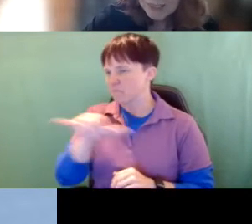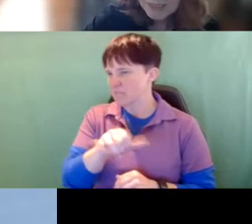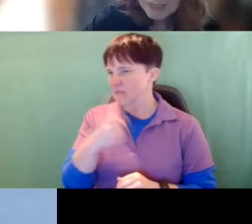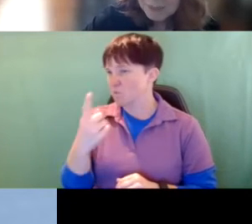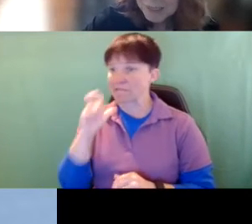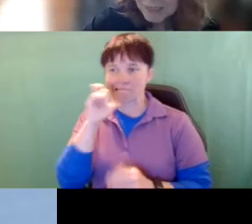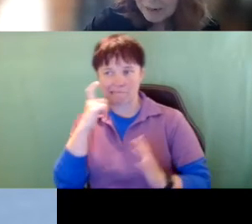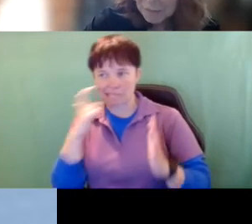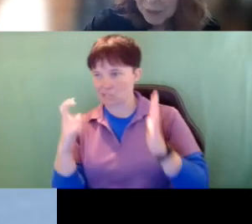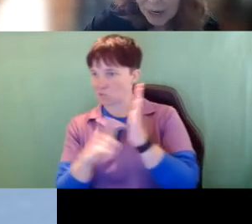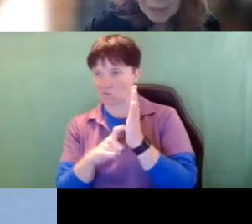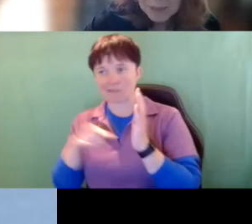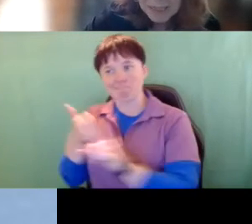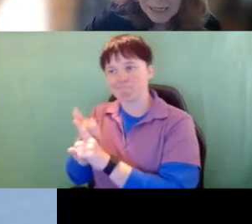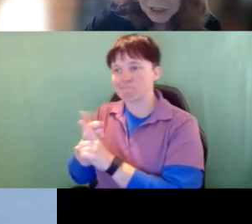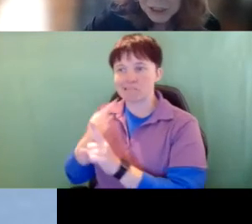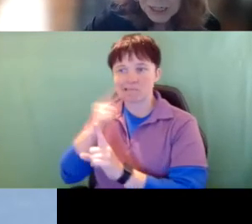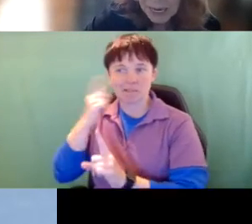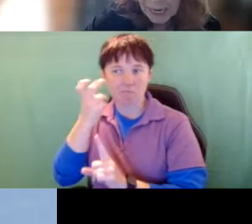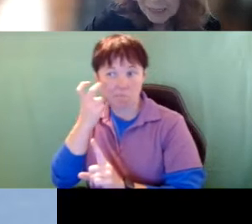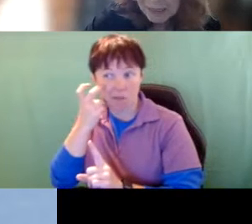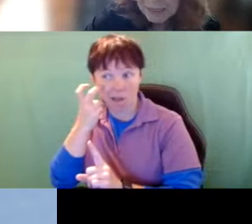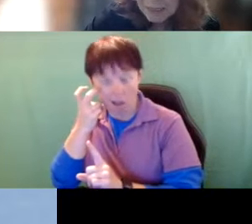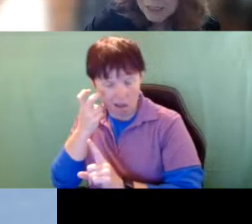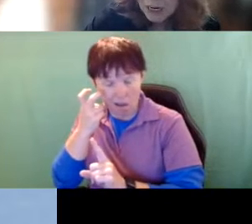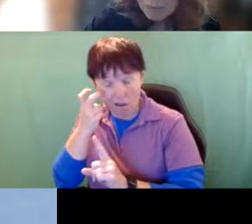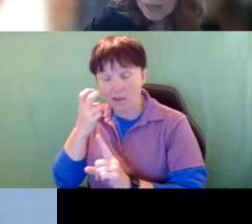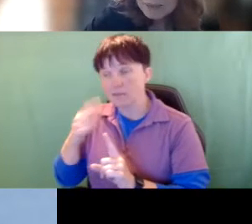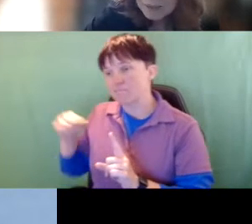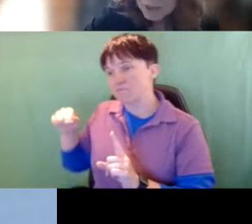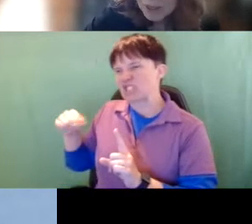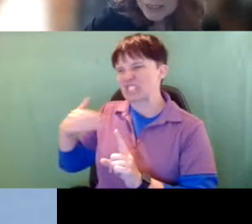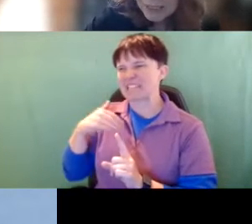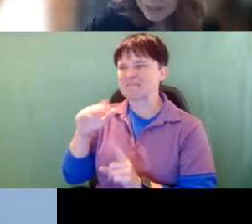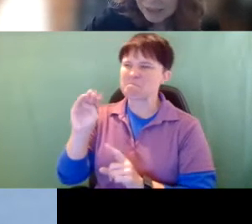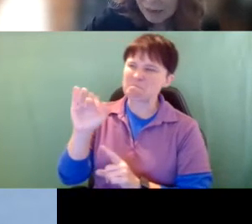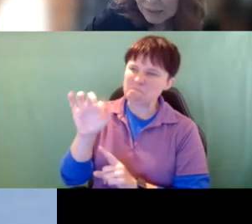recognized as being deafblind, because she has a mild to moderate hearing loss